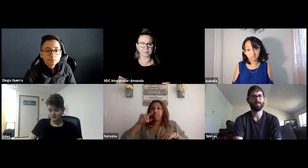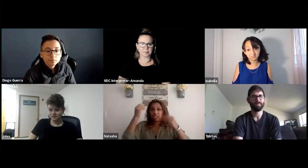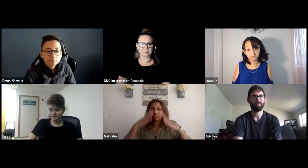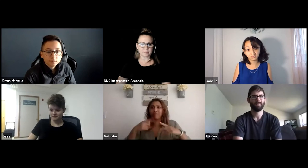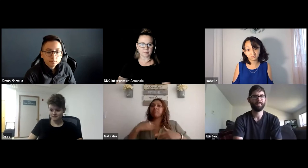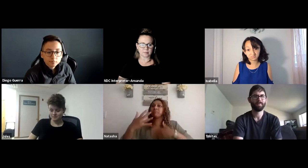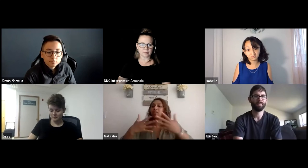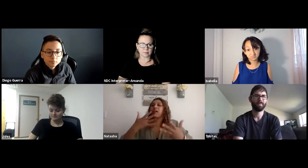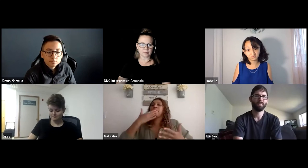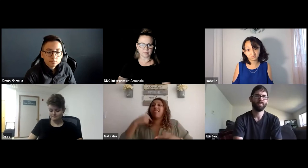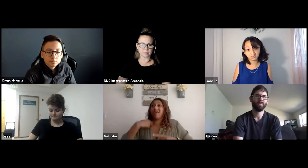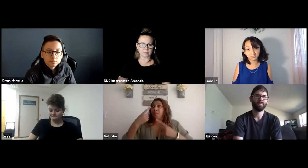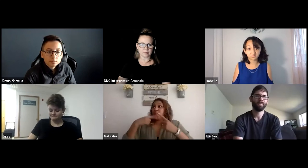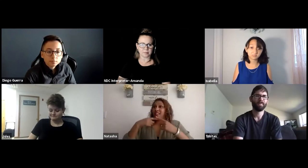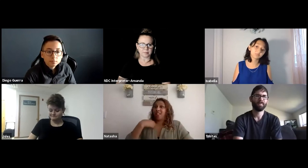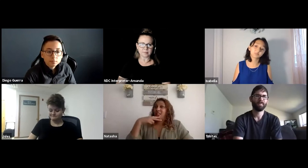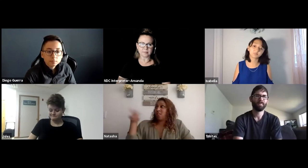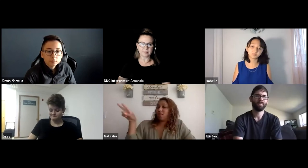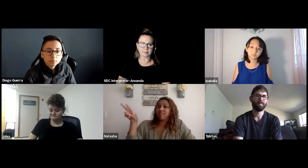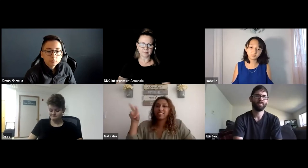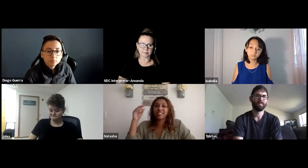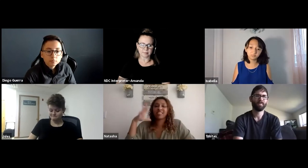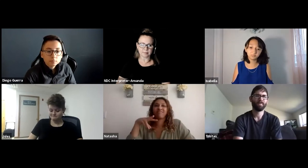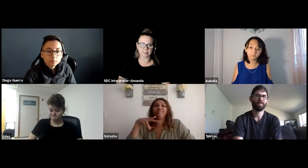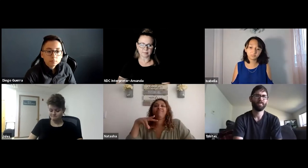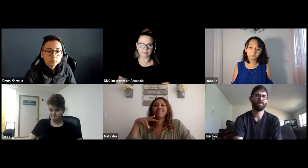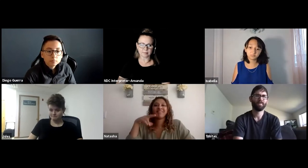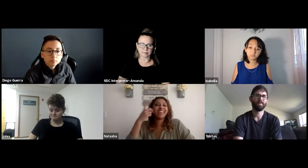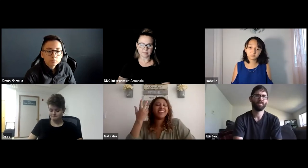I waited until the following fall and I had a new professor and I had a better experience.